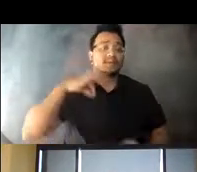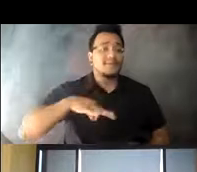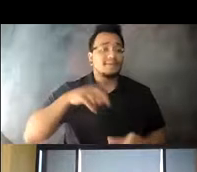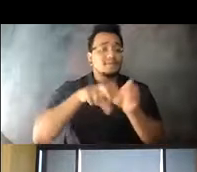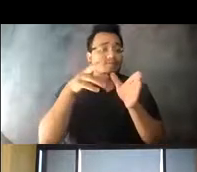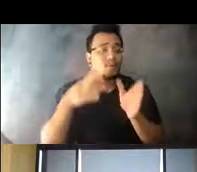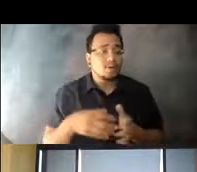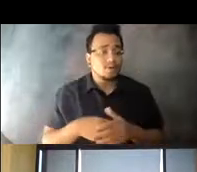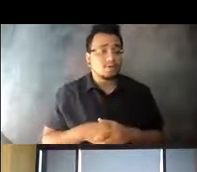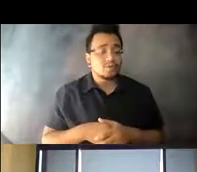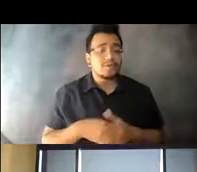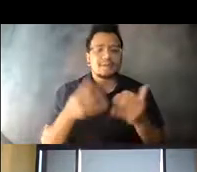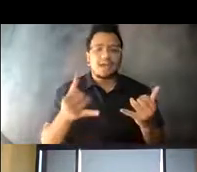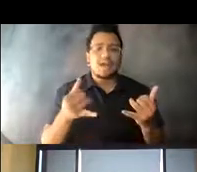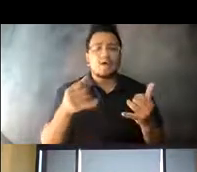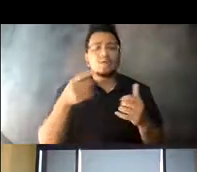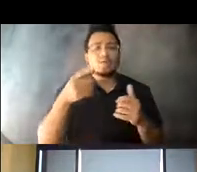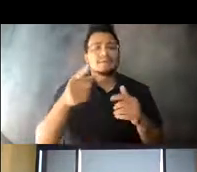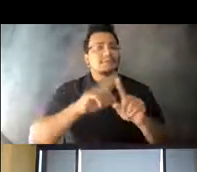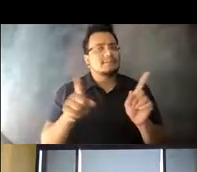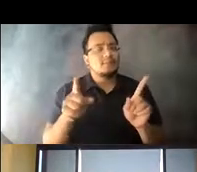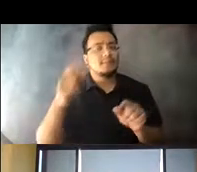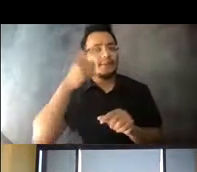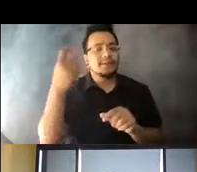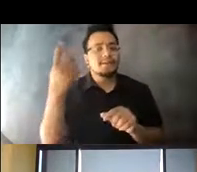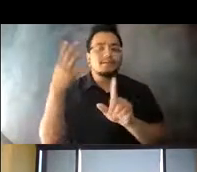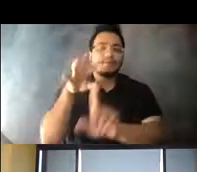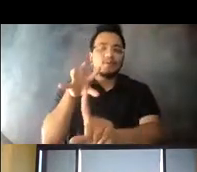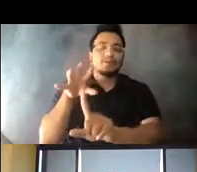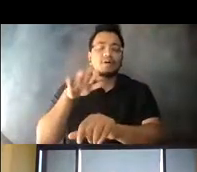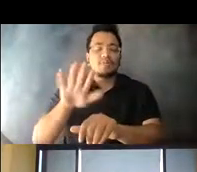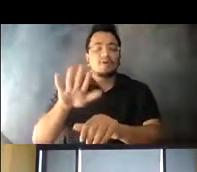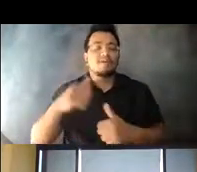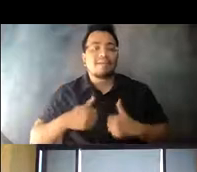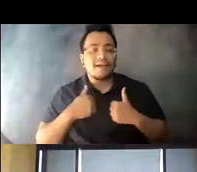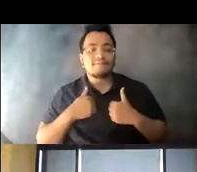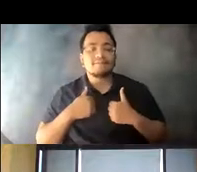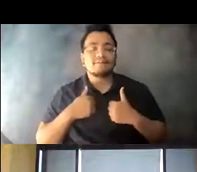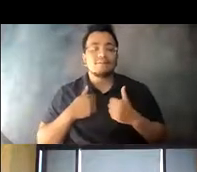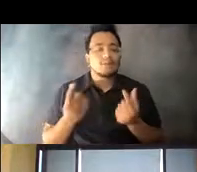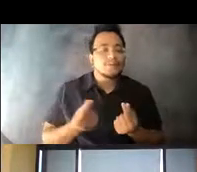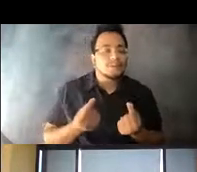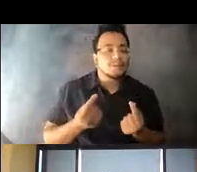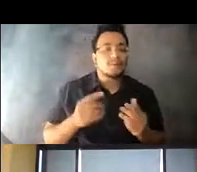14:41:29 This campaign differed slightly in that it concentrated on the lifestyles of our riders, what was important in their lives and showed